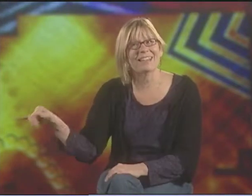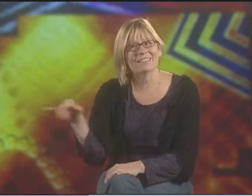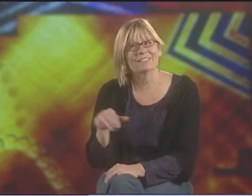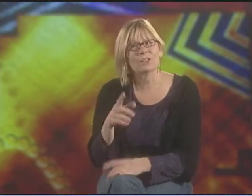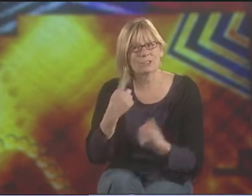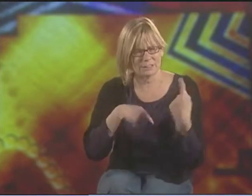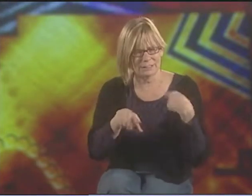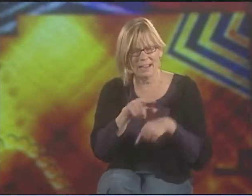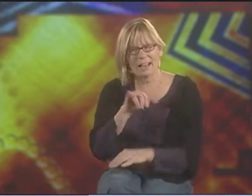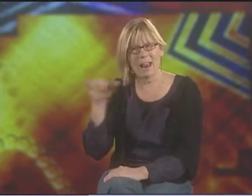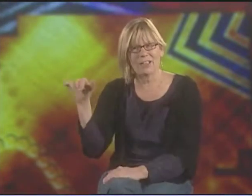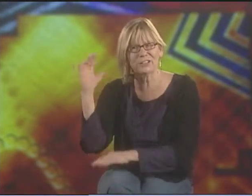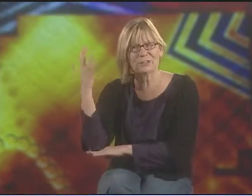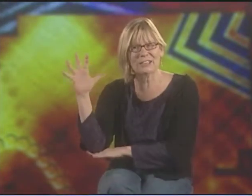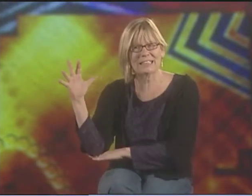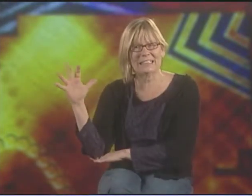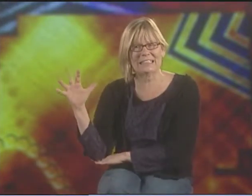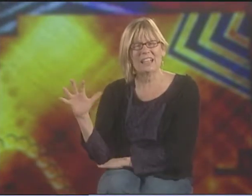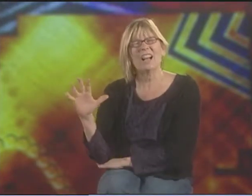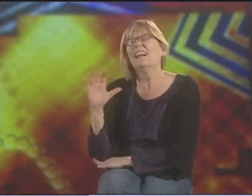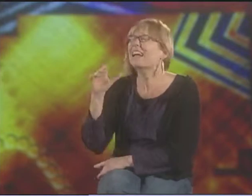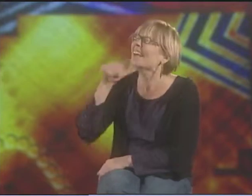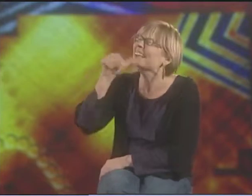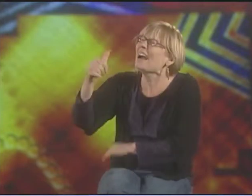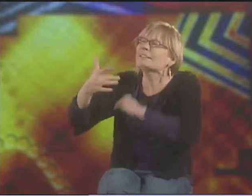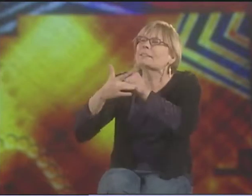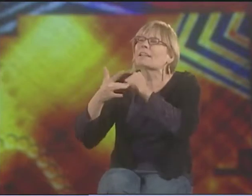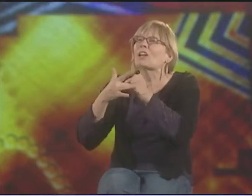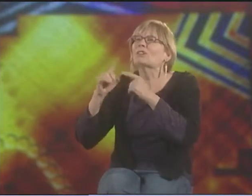YEAH, SIGNING LIKE-- SIGN IS LIKE A TREE.